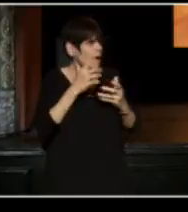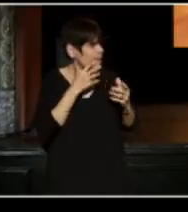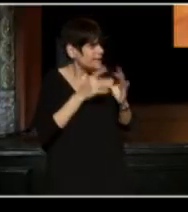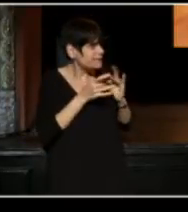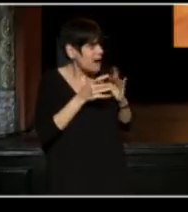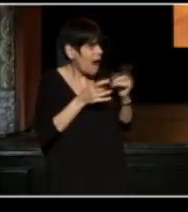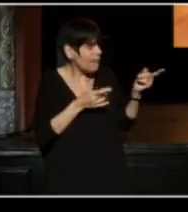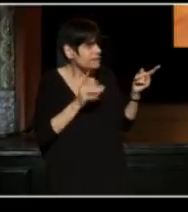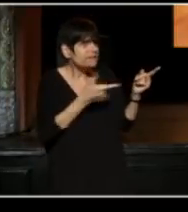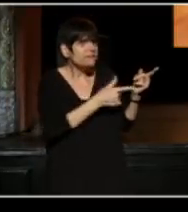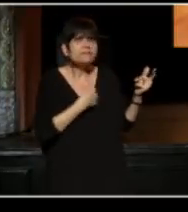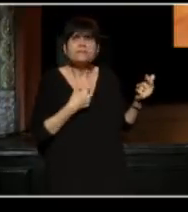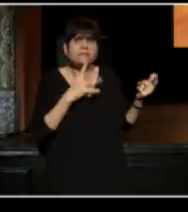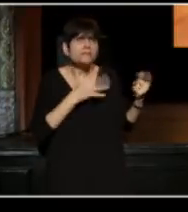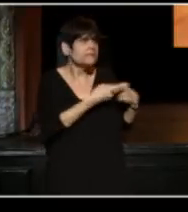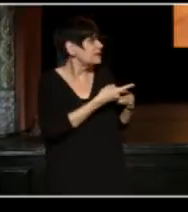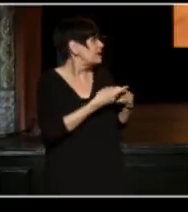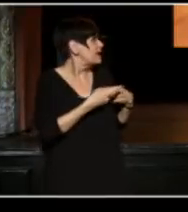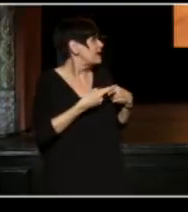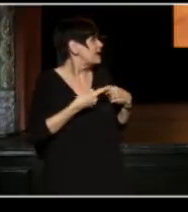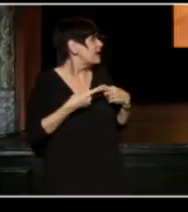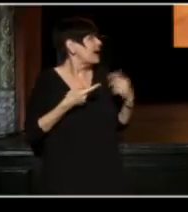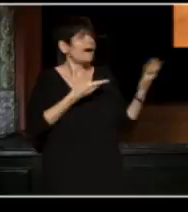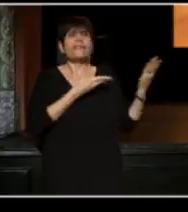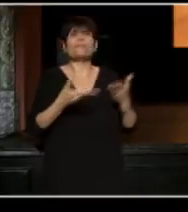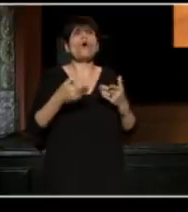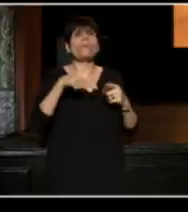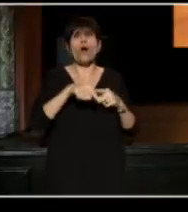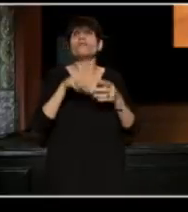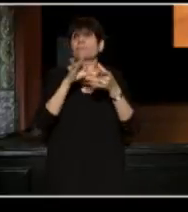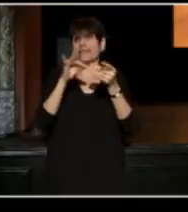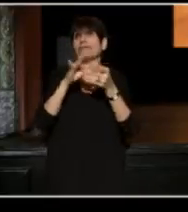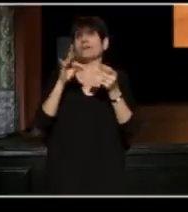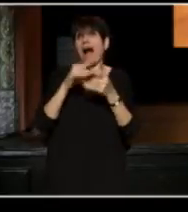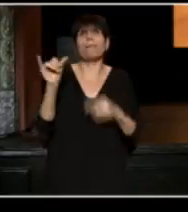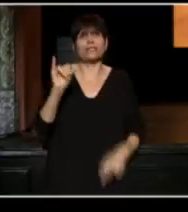I'm done. (Woody) You brought me here to make some comments too.